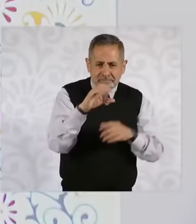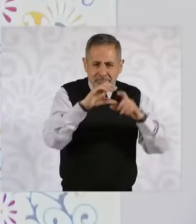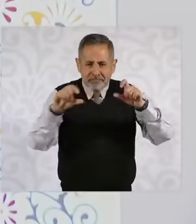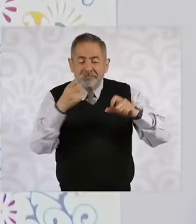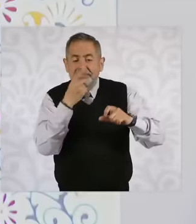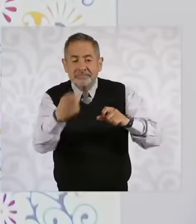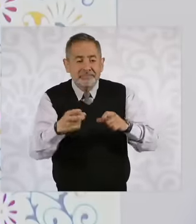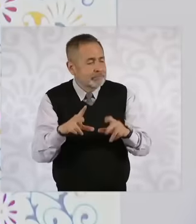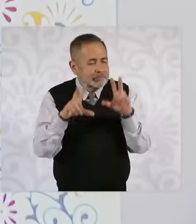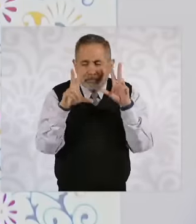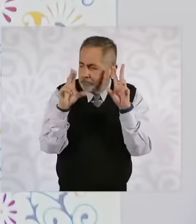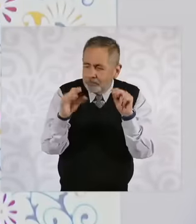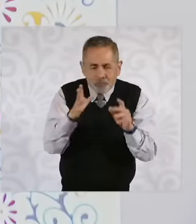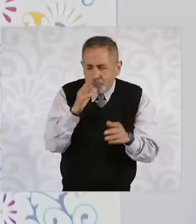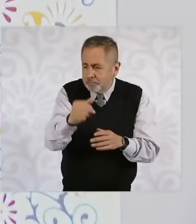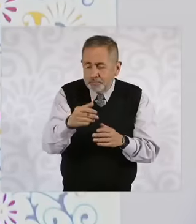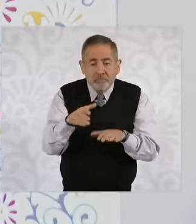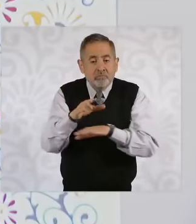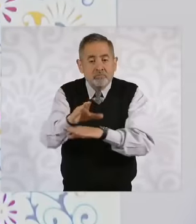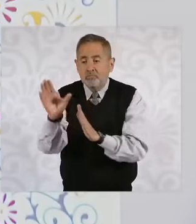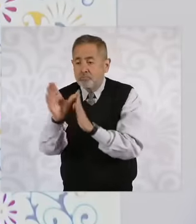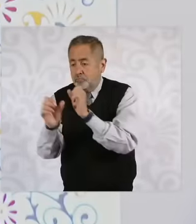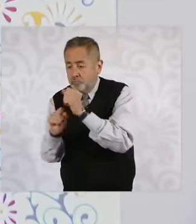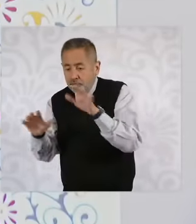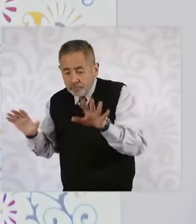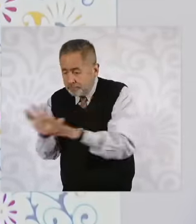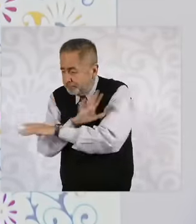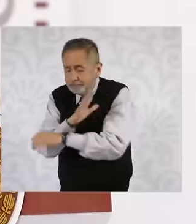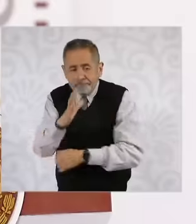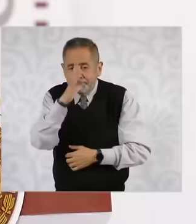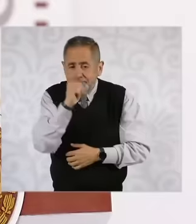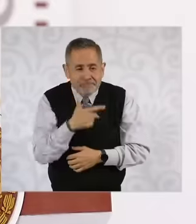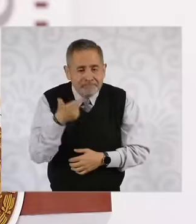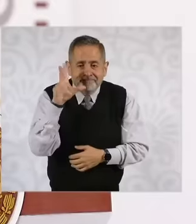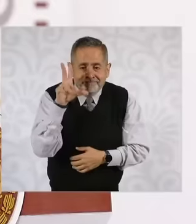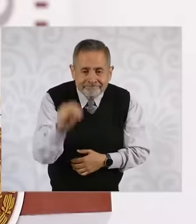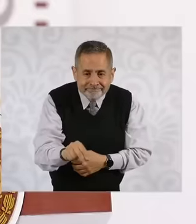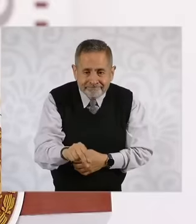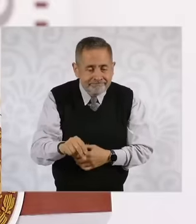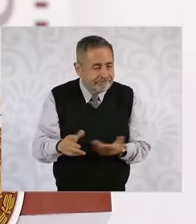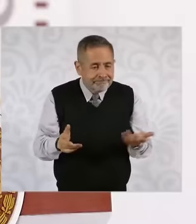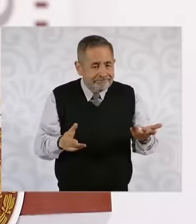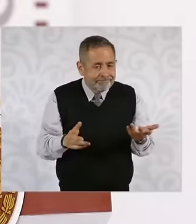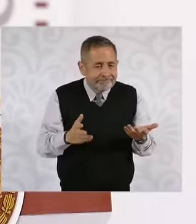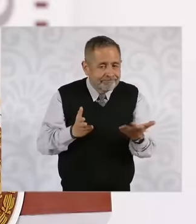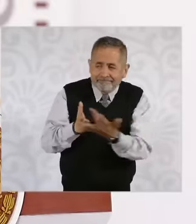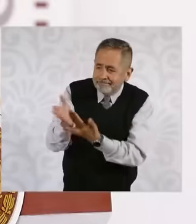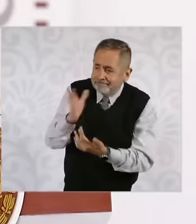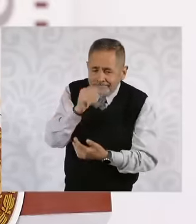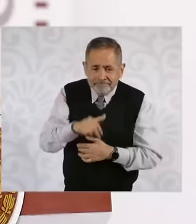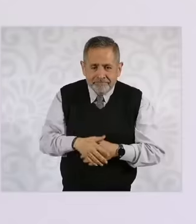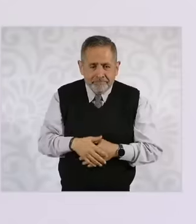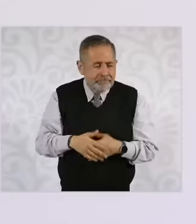is not appropriate for constitutional changes. So What are we calling for to comply with